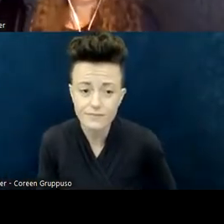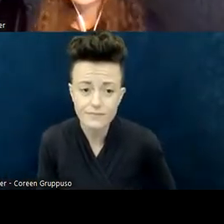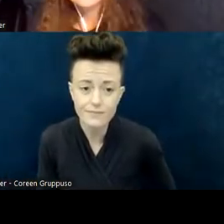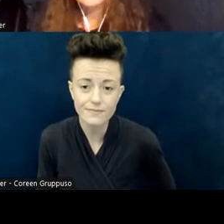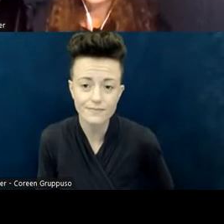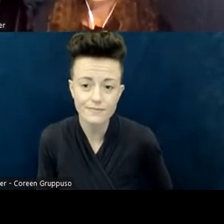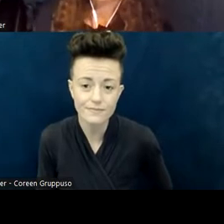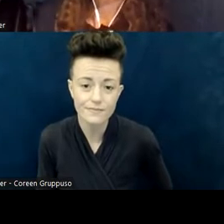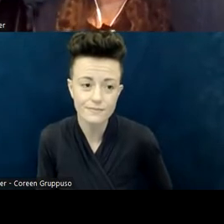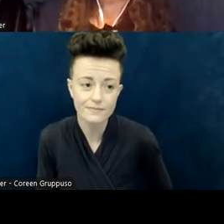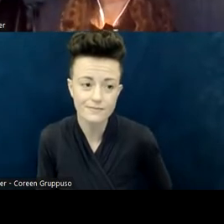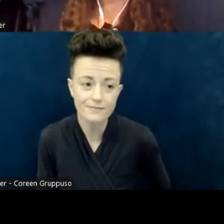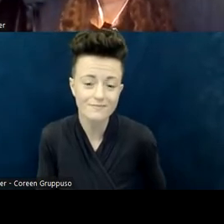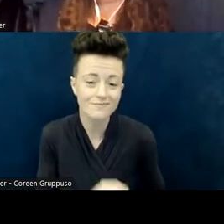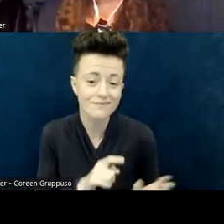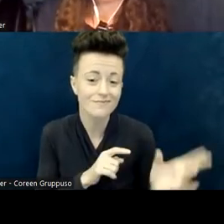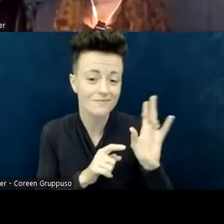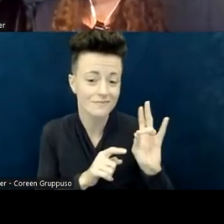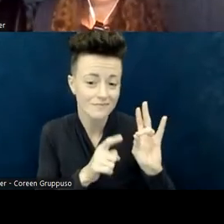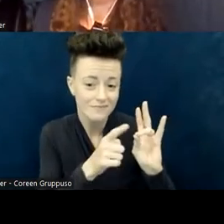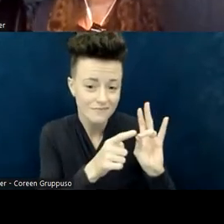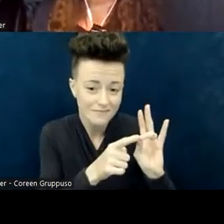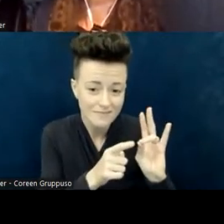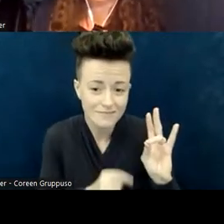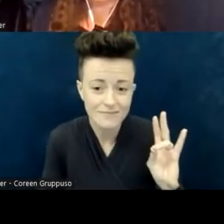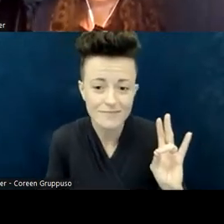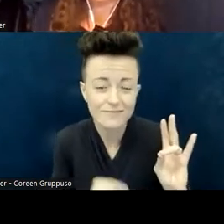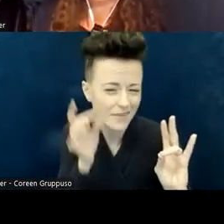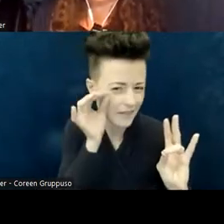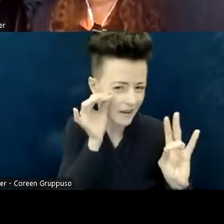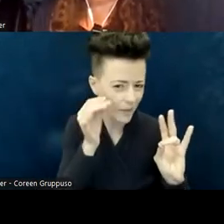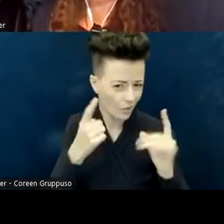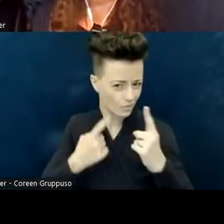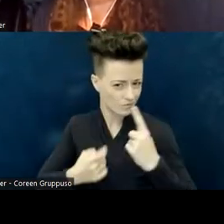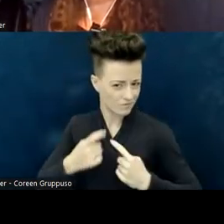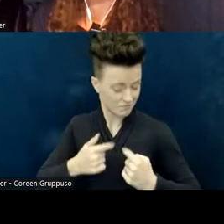A seventh thing to think about when you're attending church